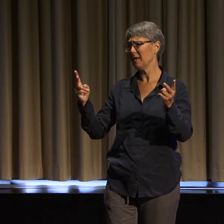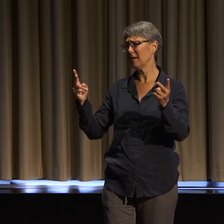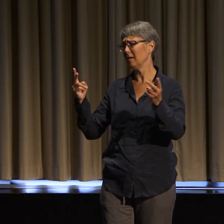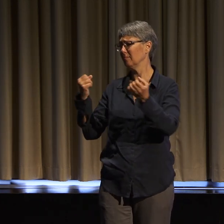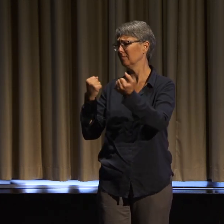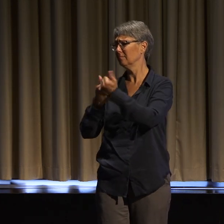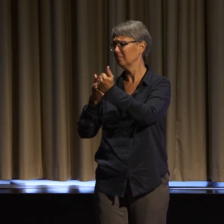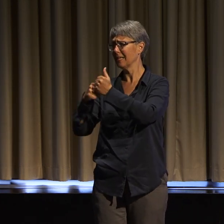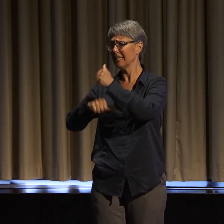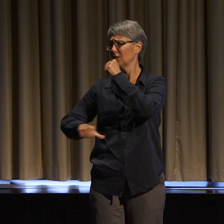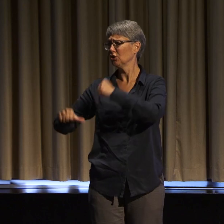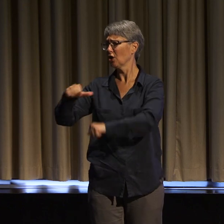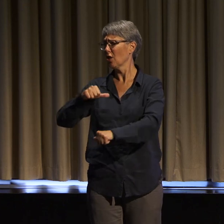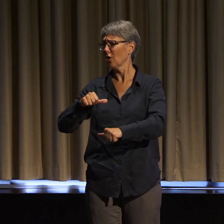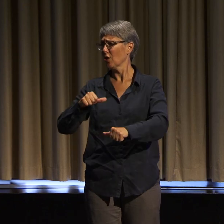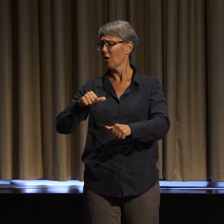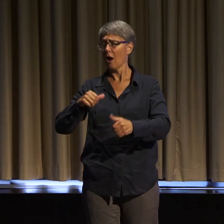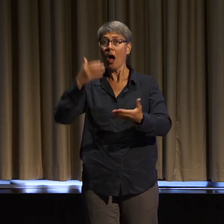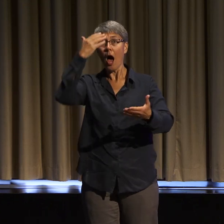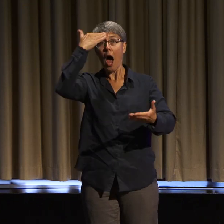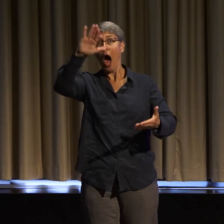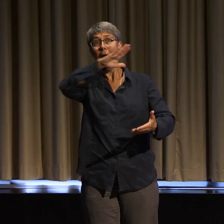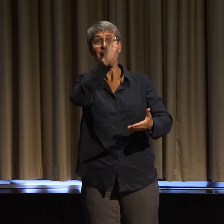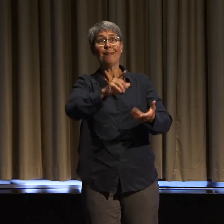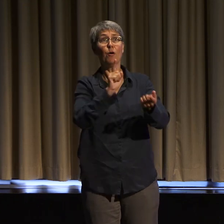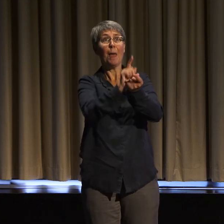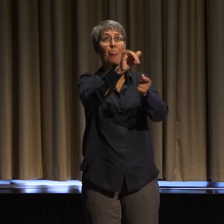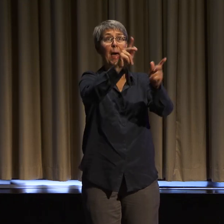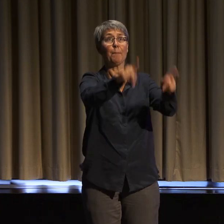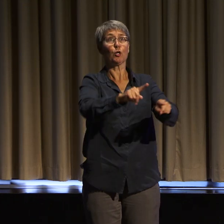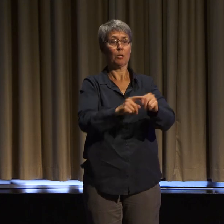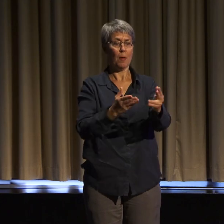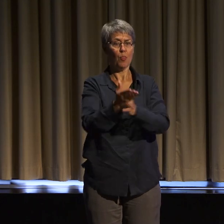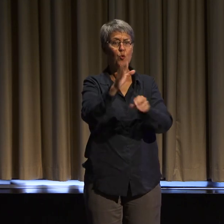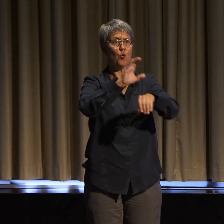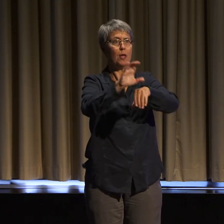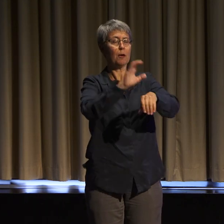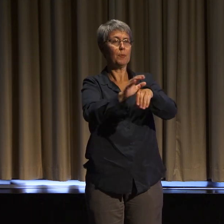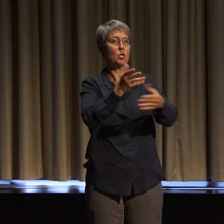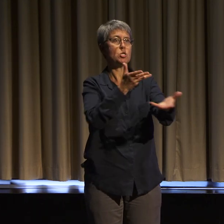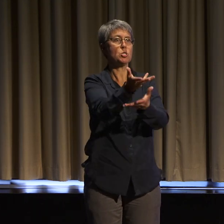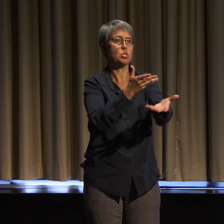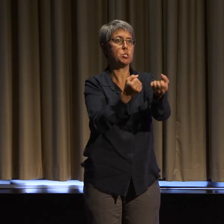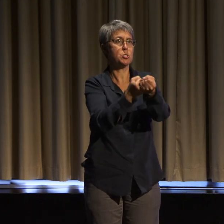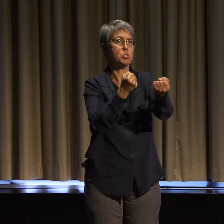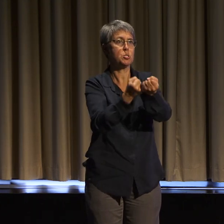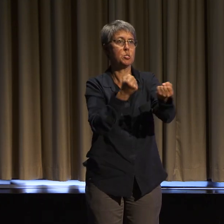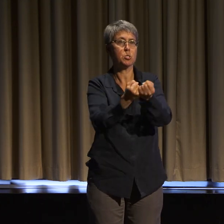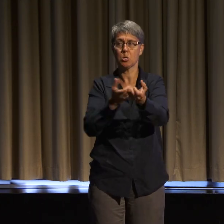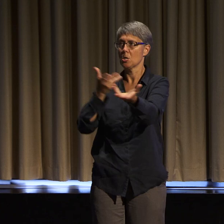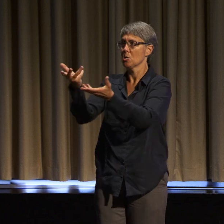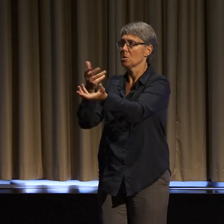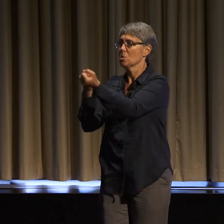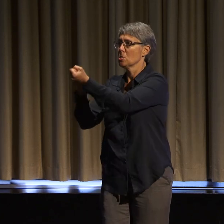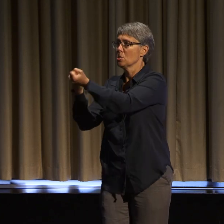If that's not love, I don't know what is. And the creation of this space also is an act of love.